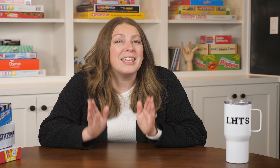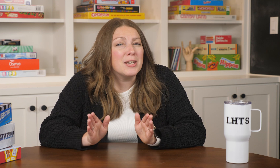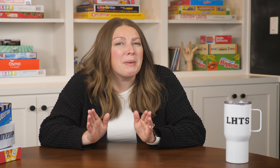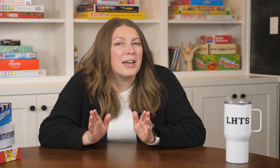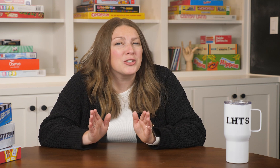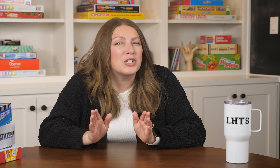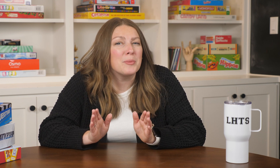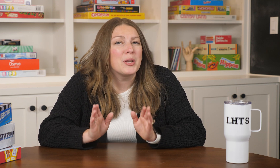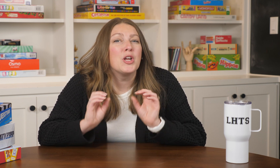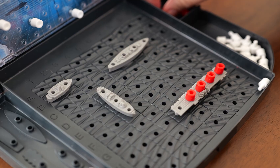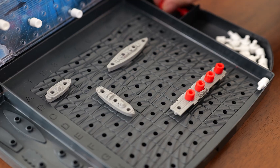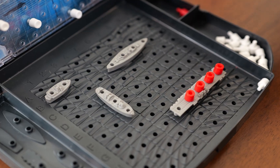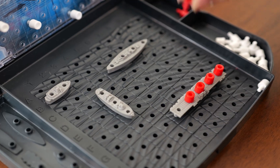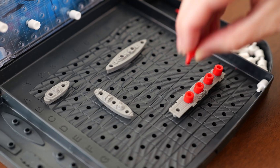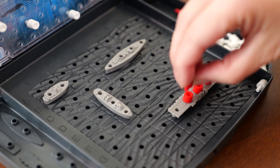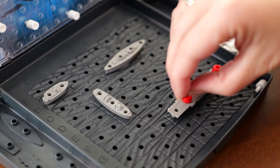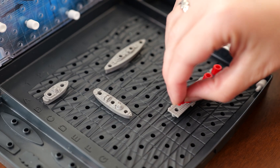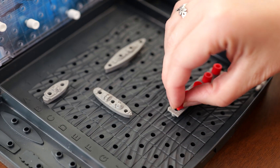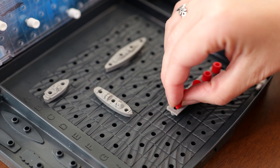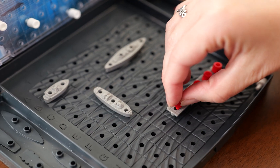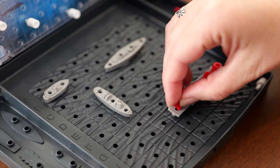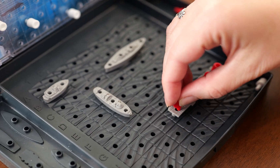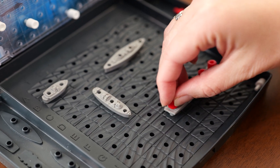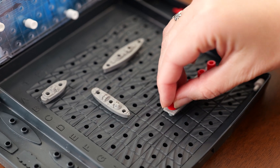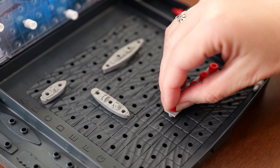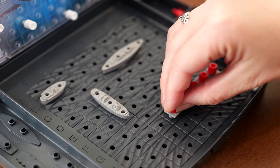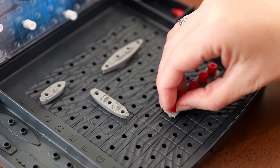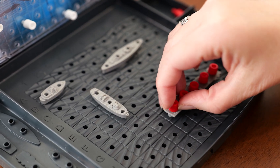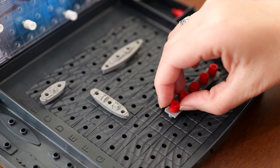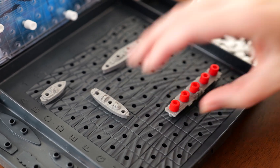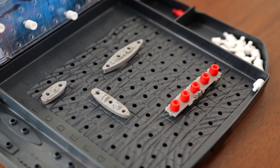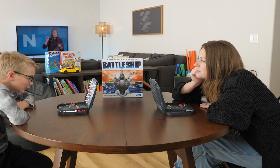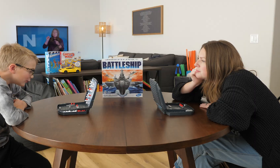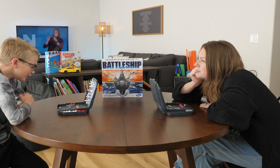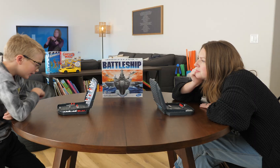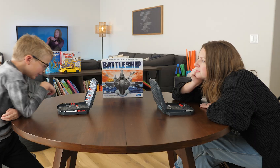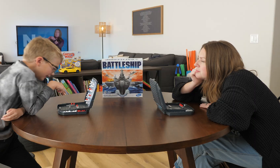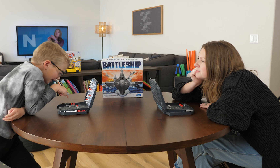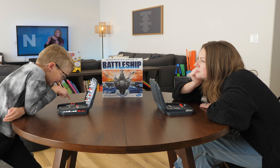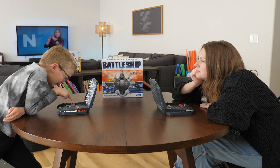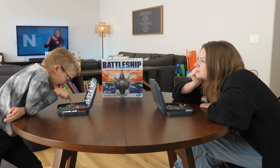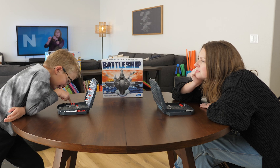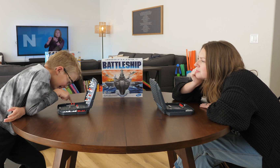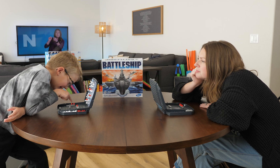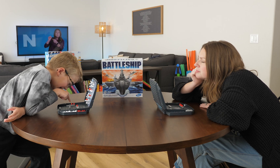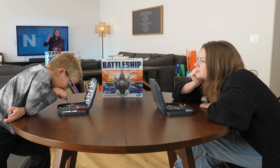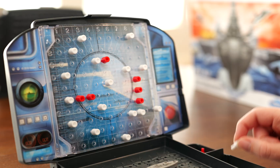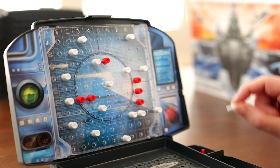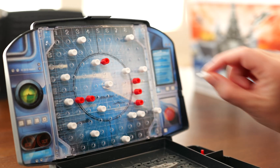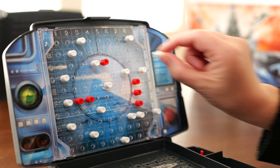In Battleship two players hide their ships on a grid and take turns guessing where their